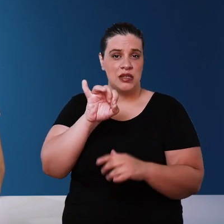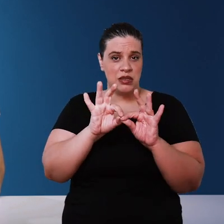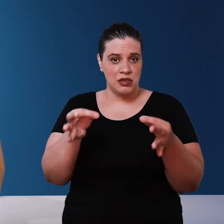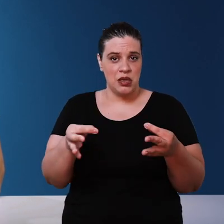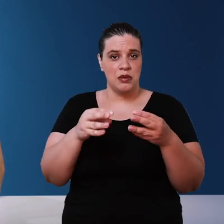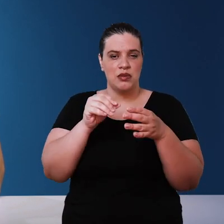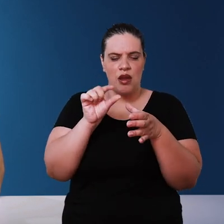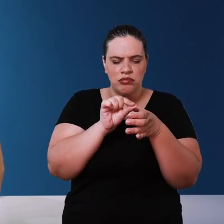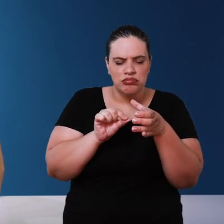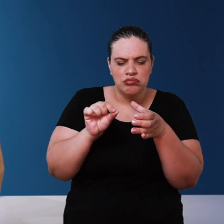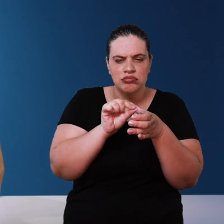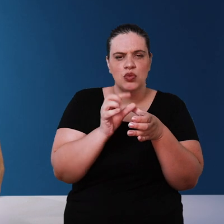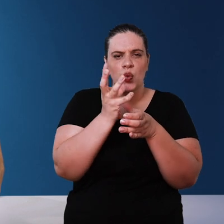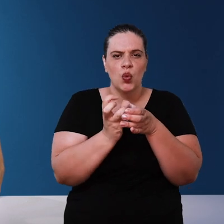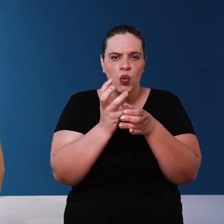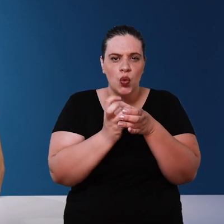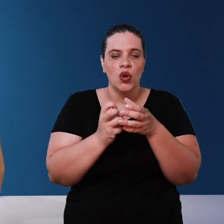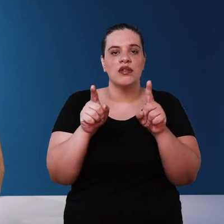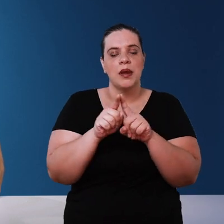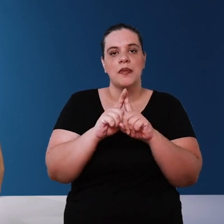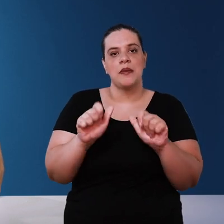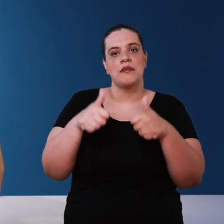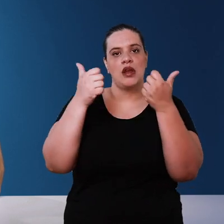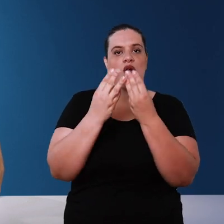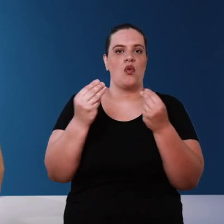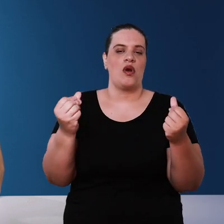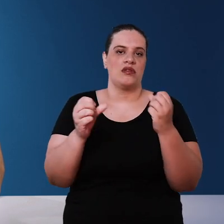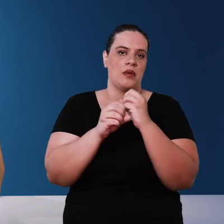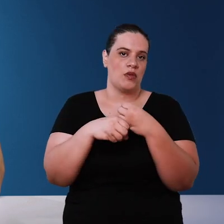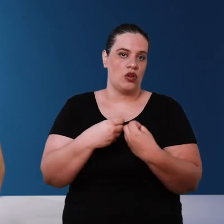to the particle filtering capacity improves the quality of the water in